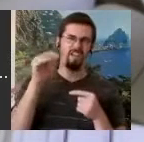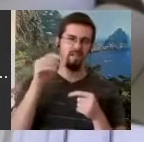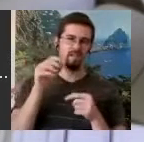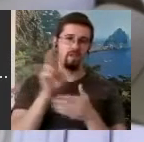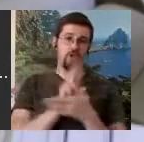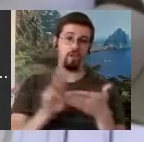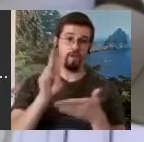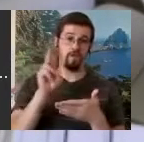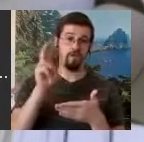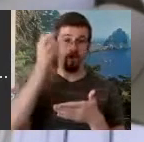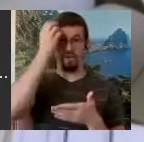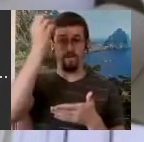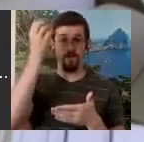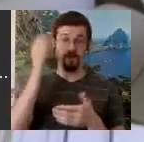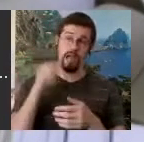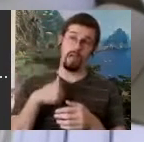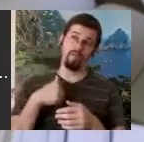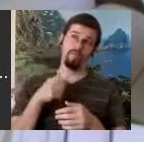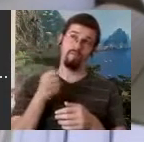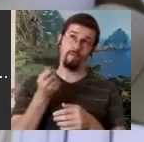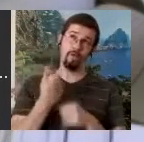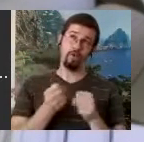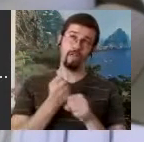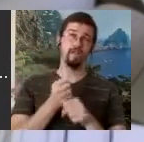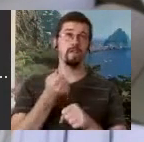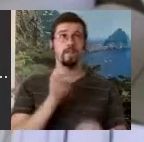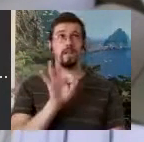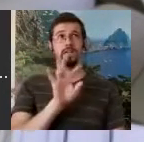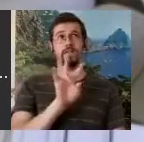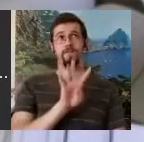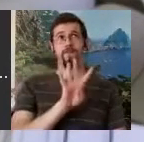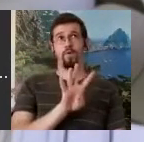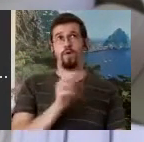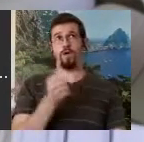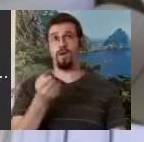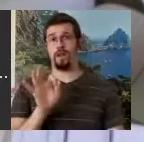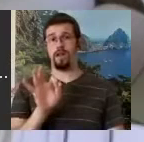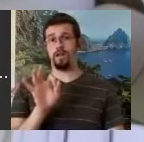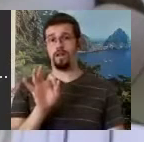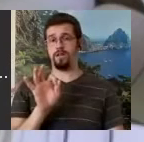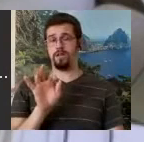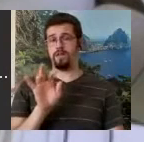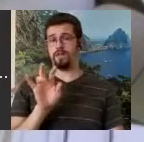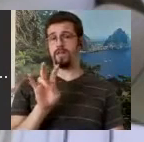actually 1974 and 1975 but that was the beginning of SignWriting no matter what.